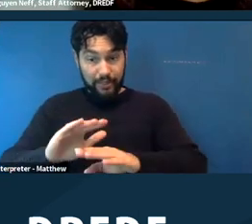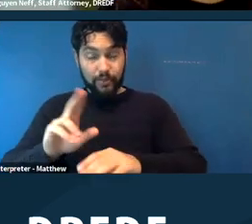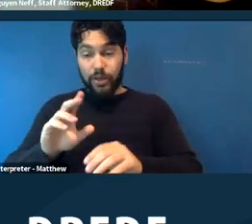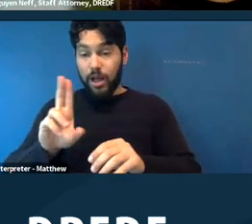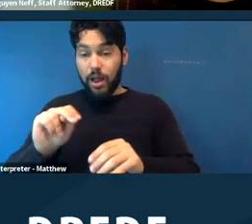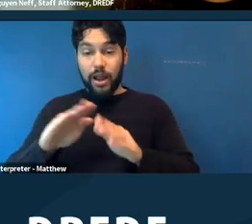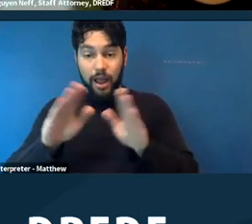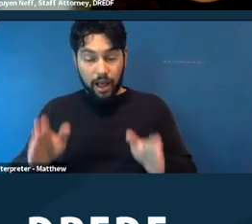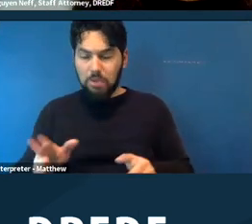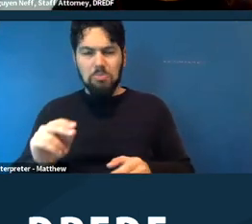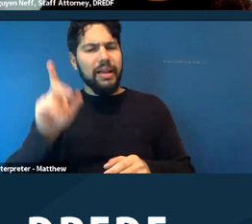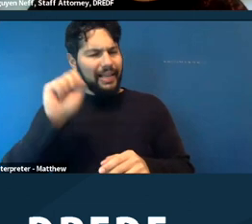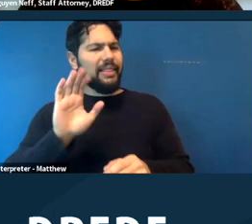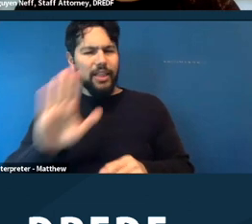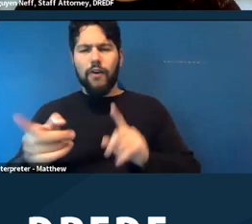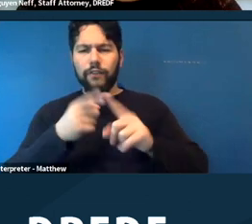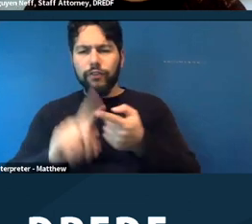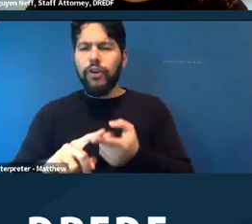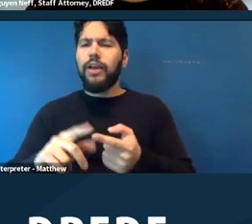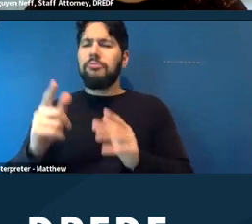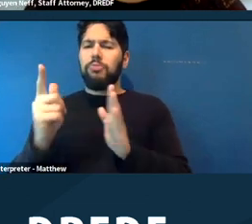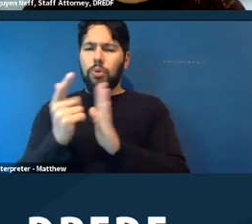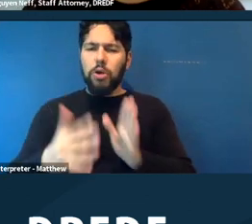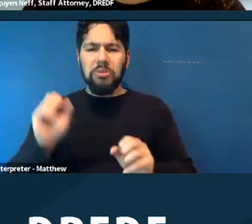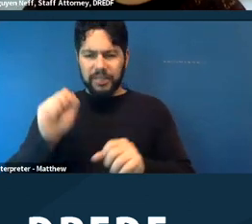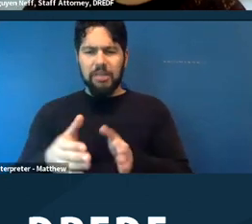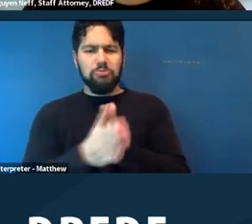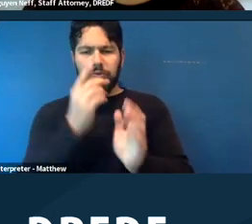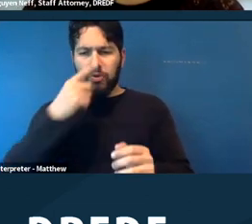that you're a person with a disability. You don't have to give your exact diagnosis if you don't